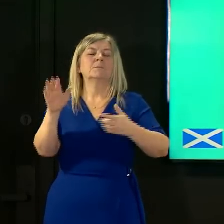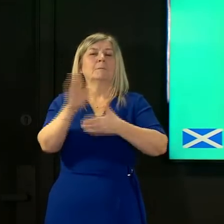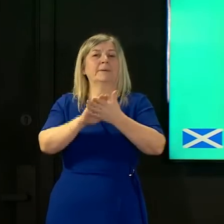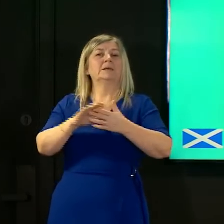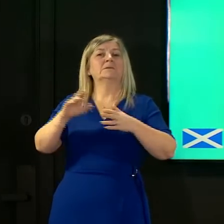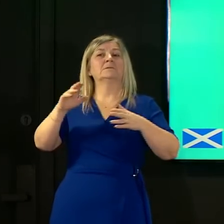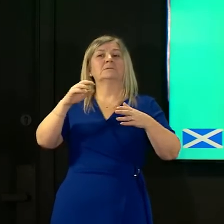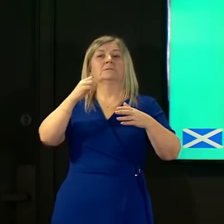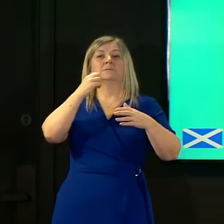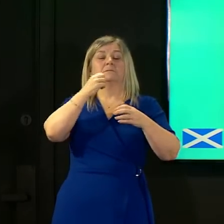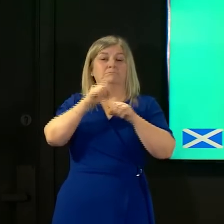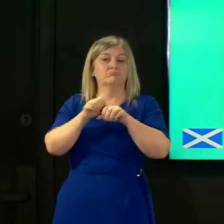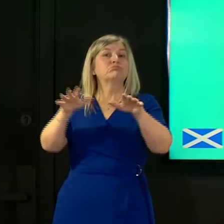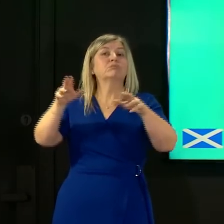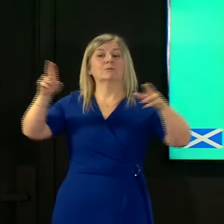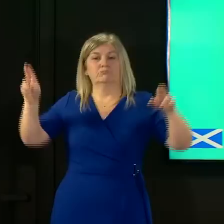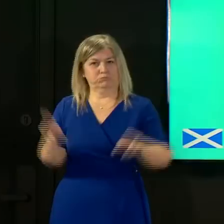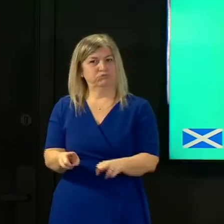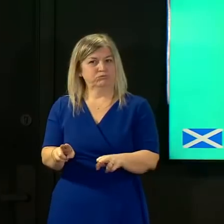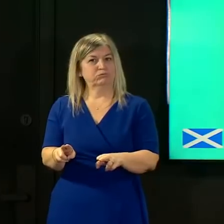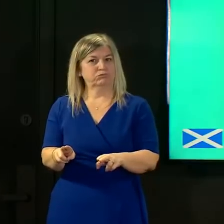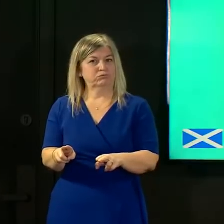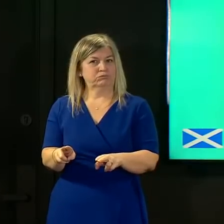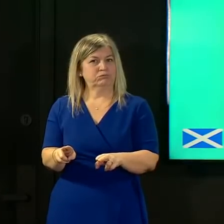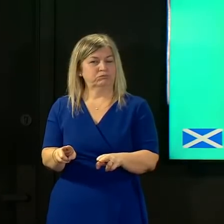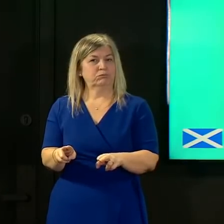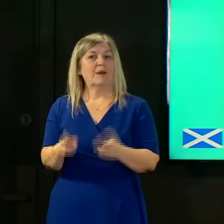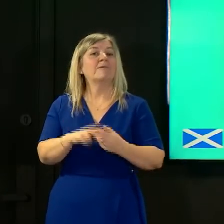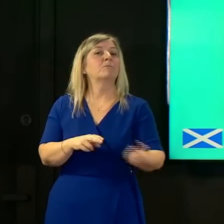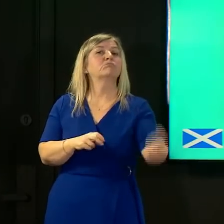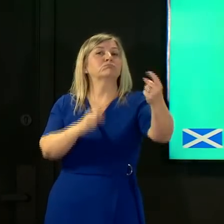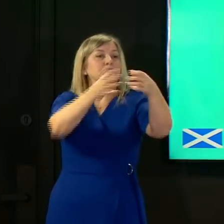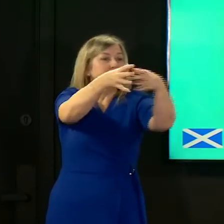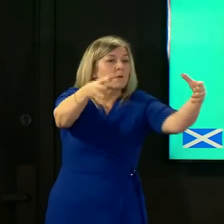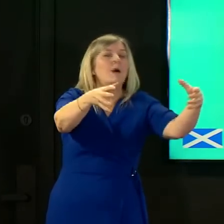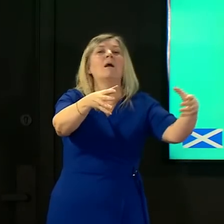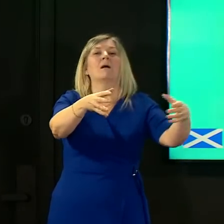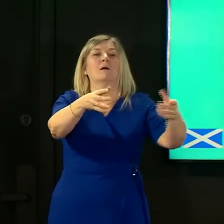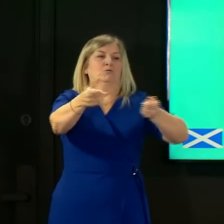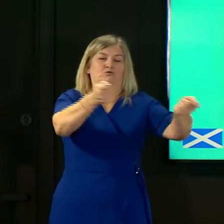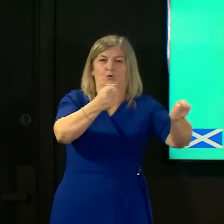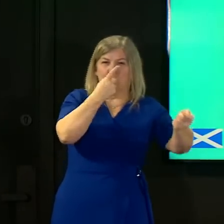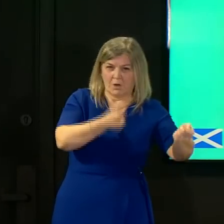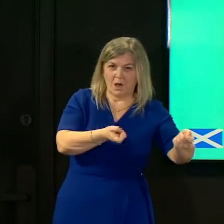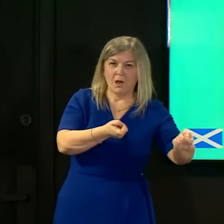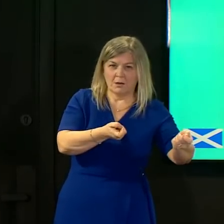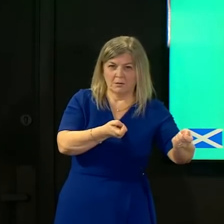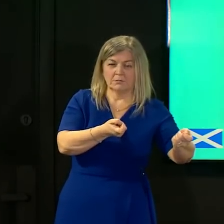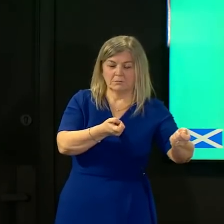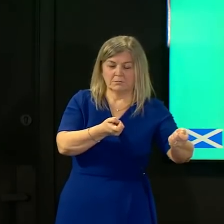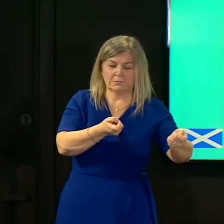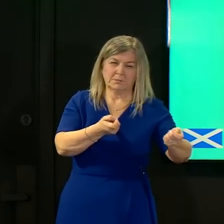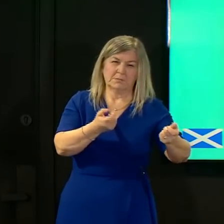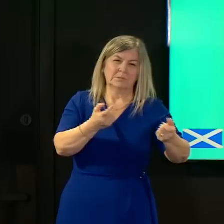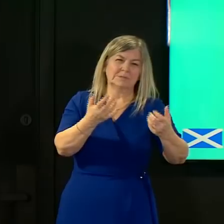outbreaks when there's fresh introductions from places outside scotland when they arise and that's